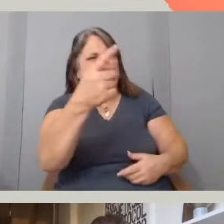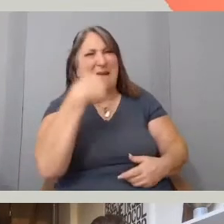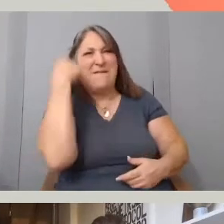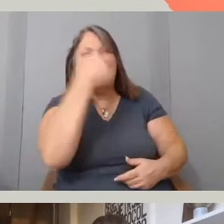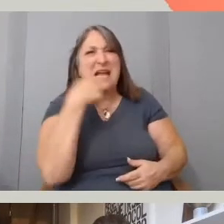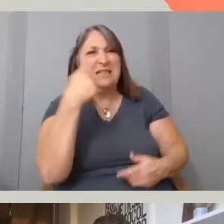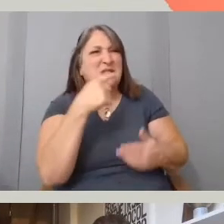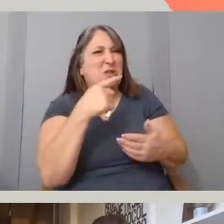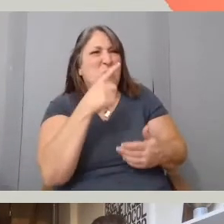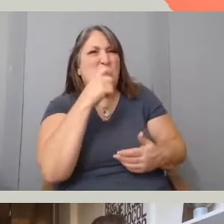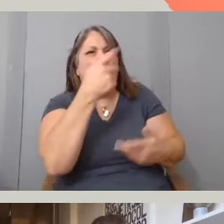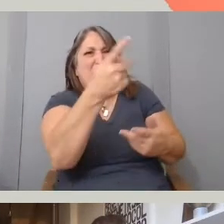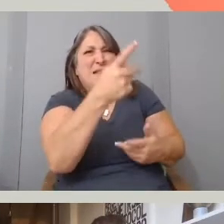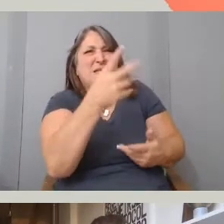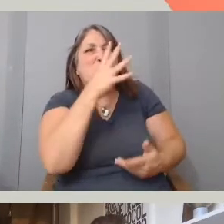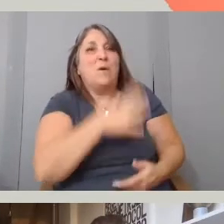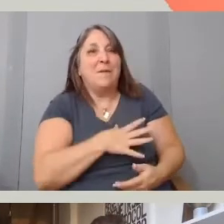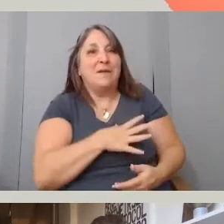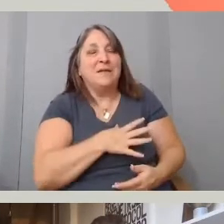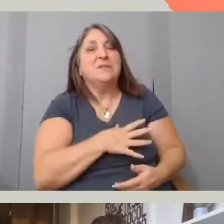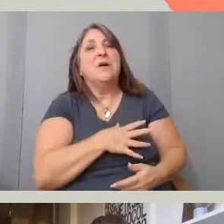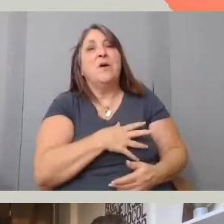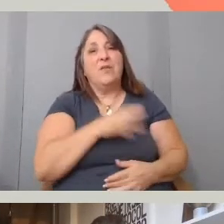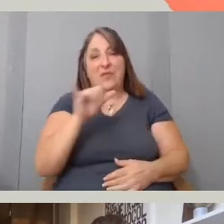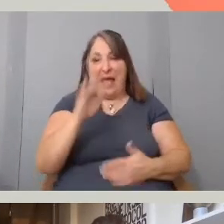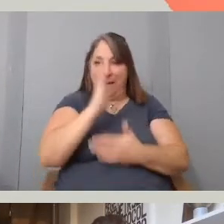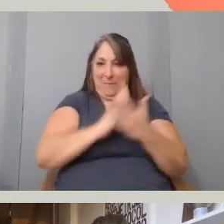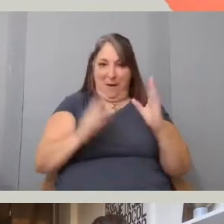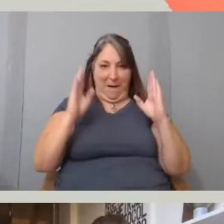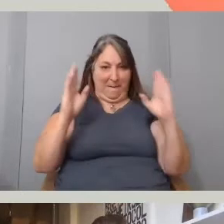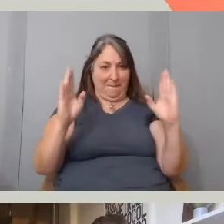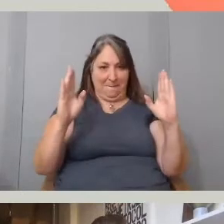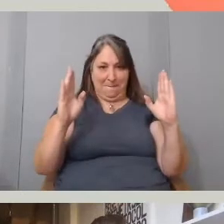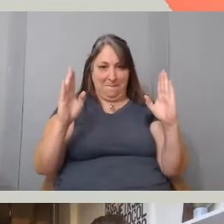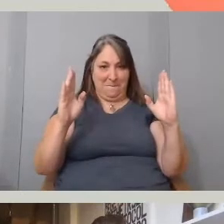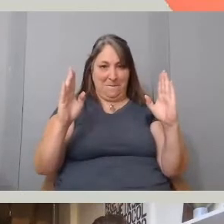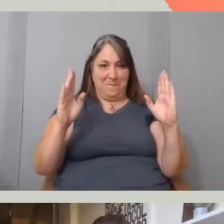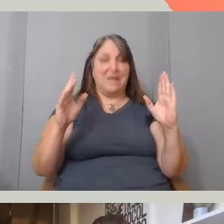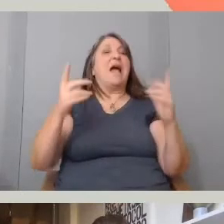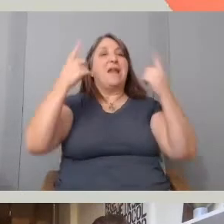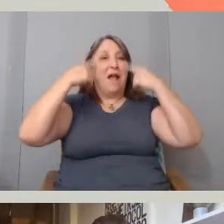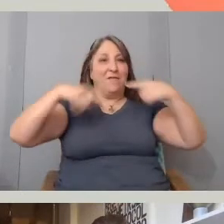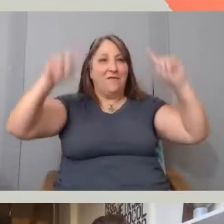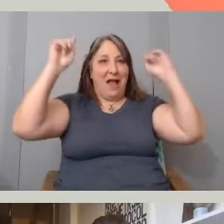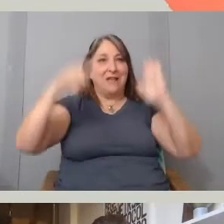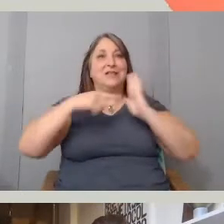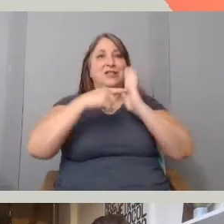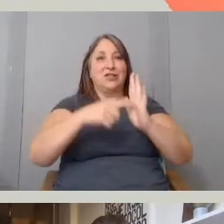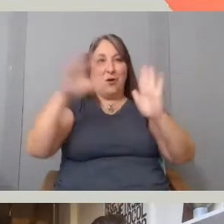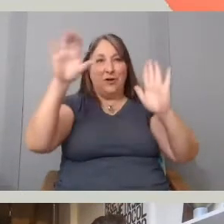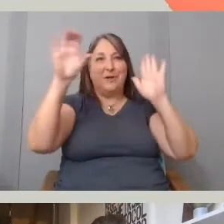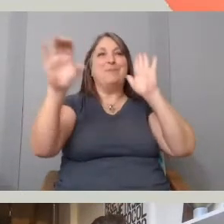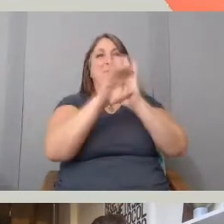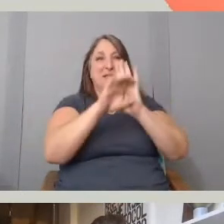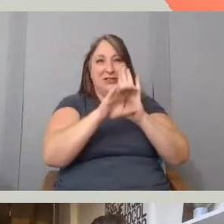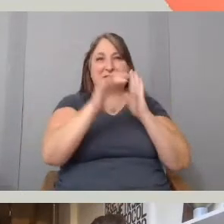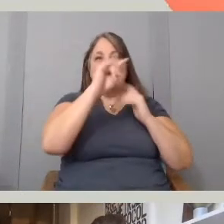So I looked at that portion of finally introducing an image of Ty and an image of Shinese as this rebirth is here.